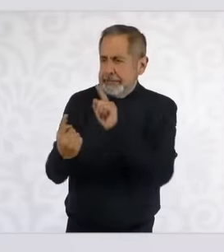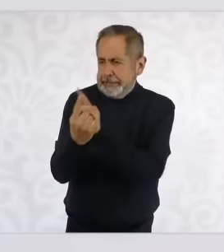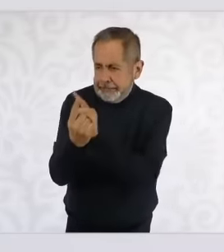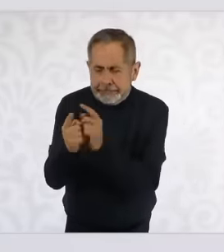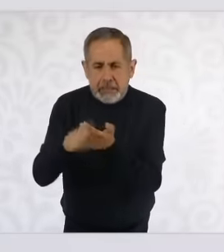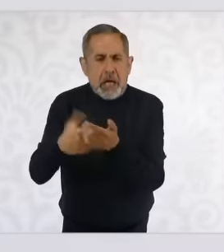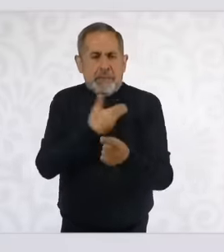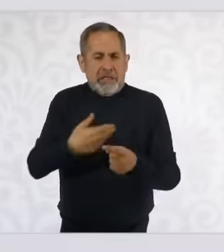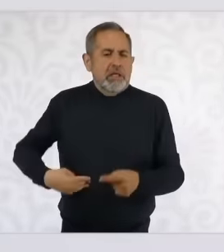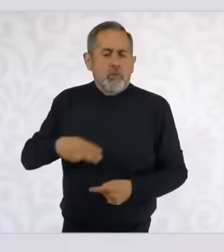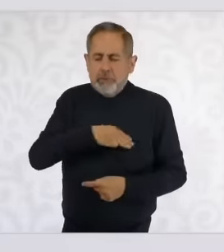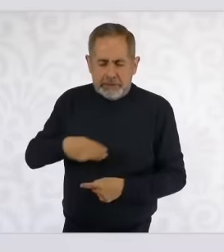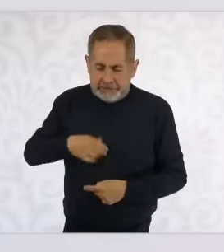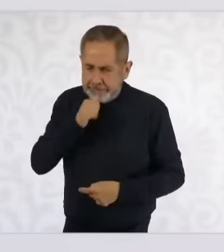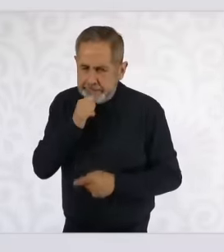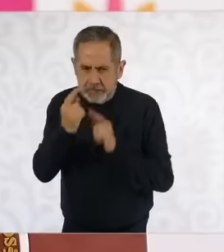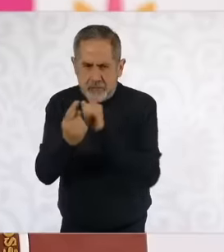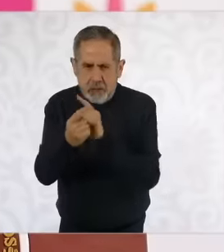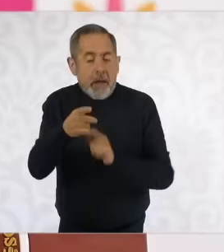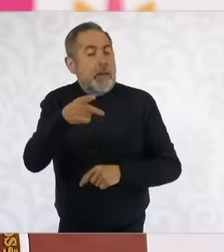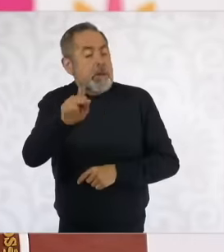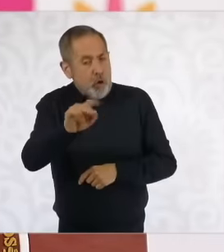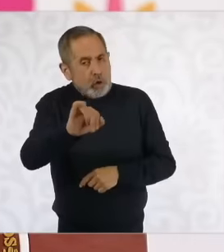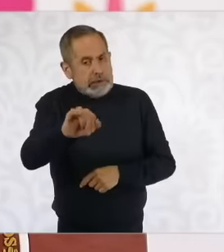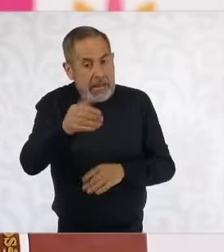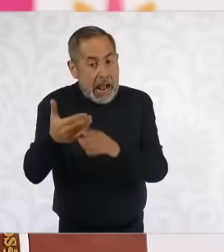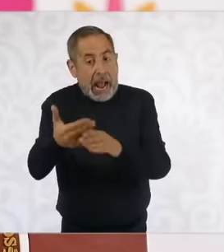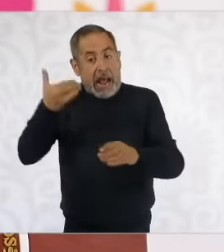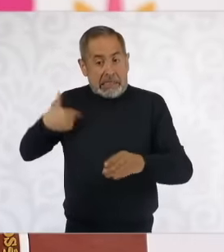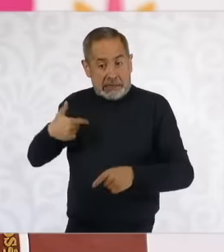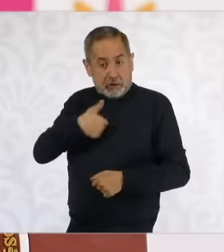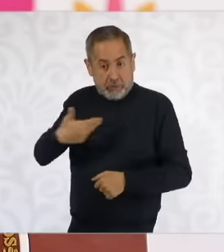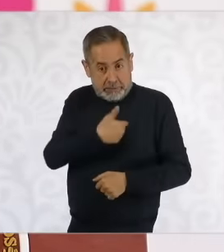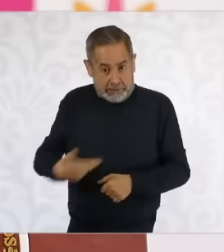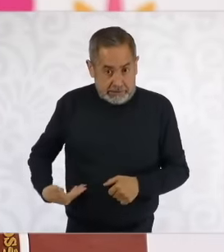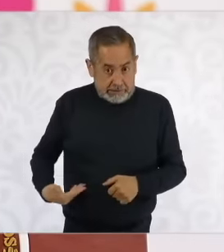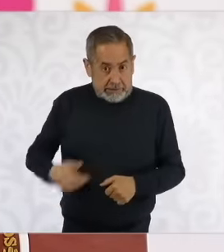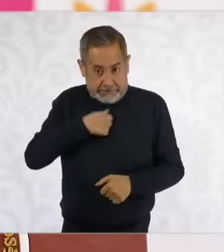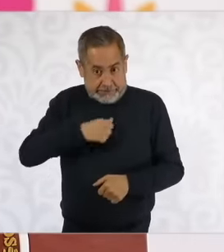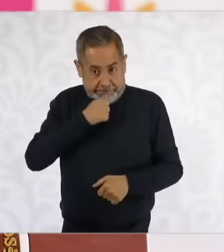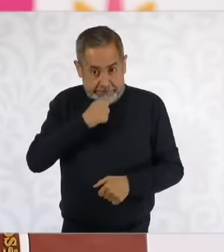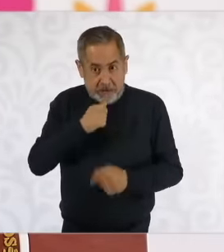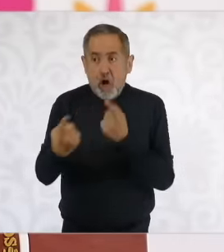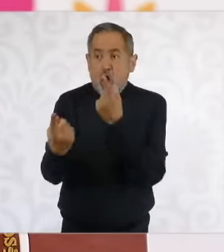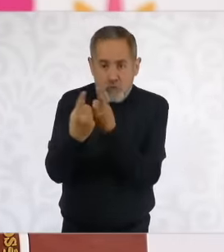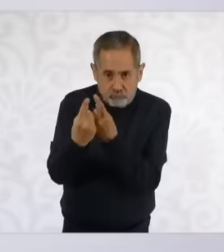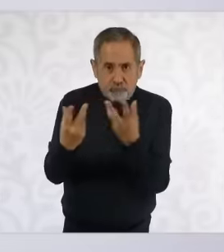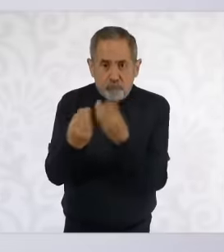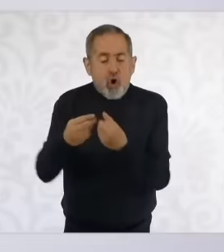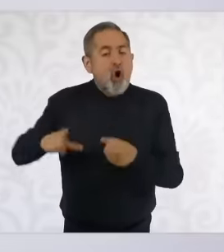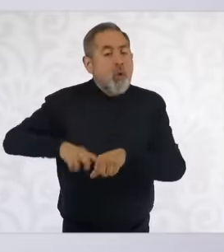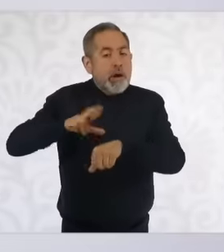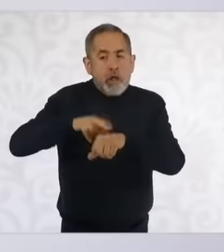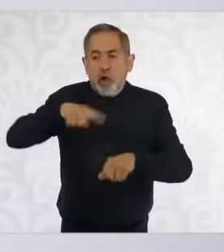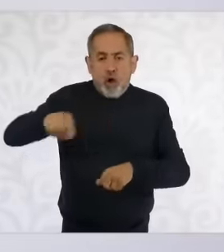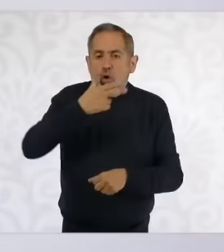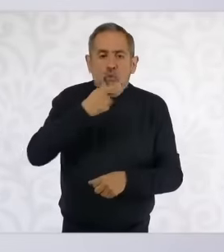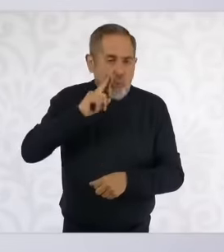municipal president but before entering we had meetings with almost all the governors and